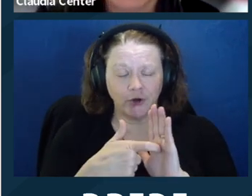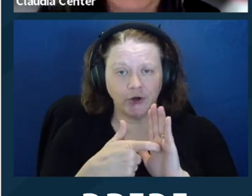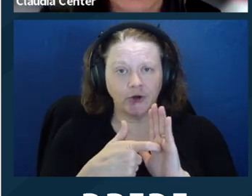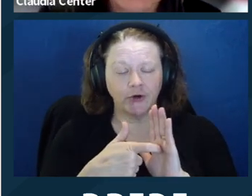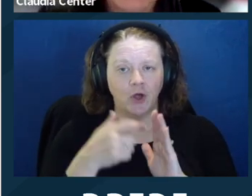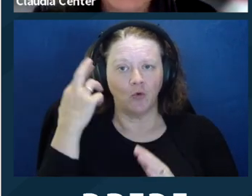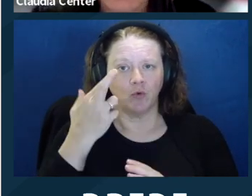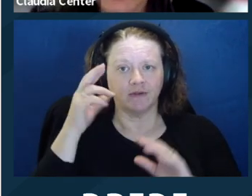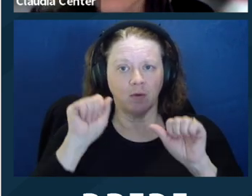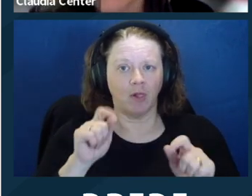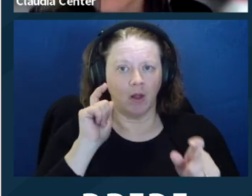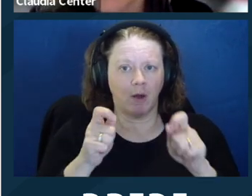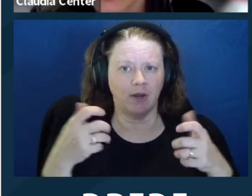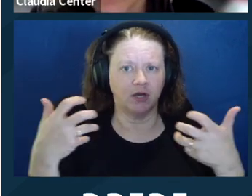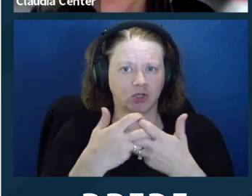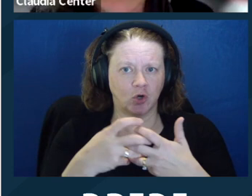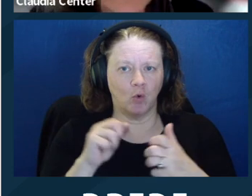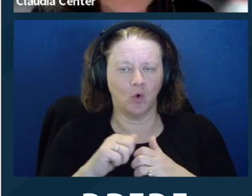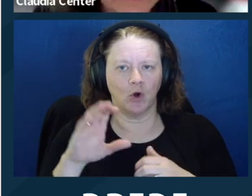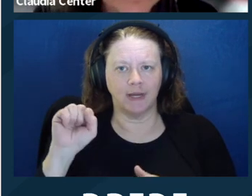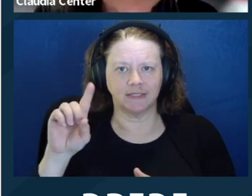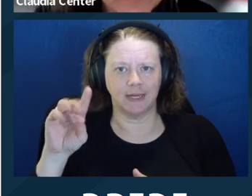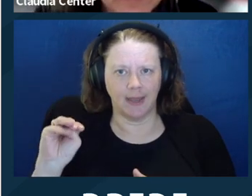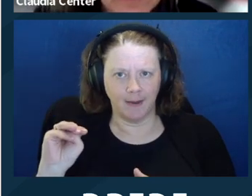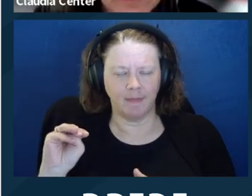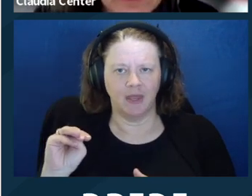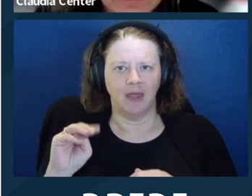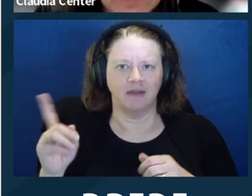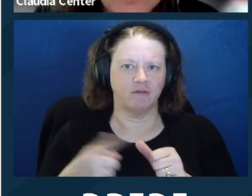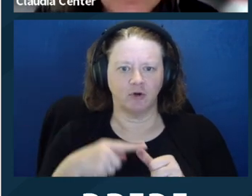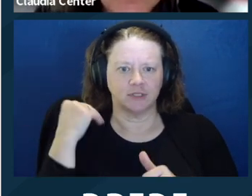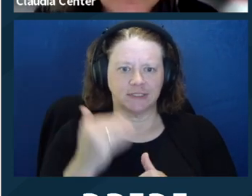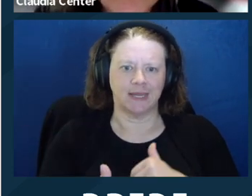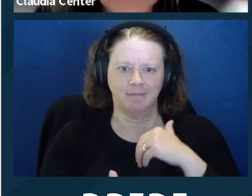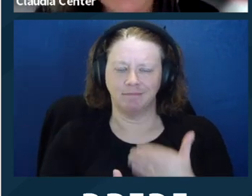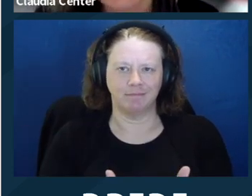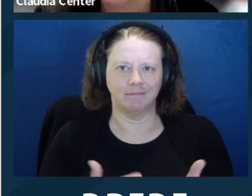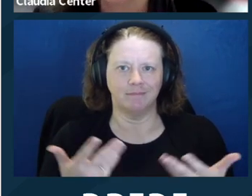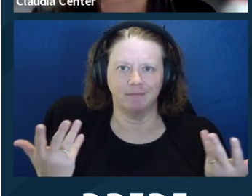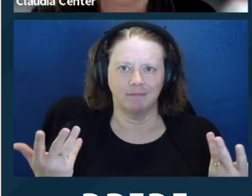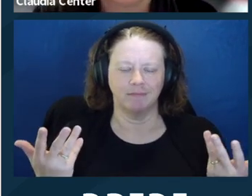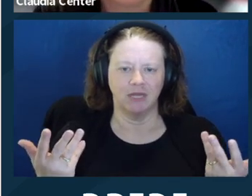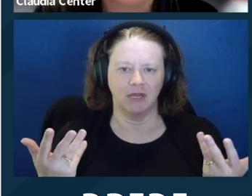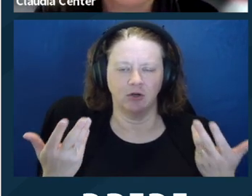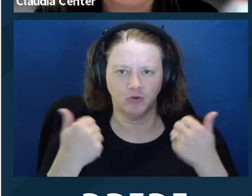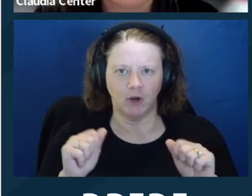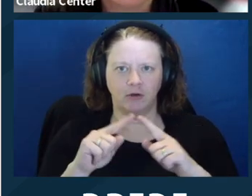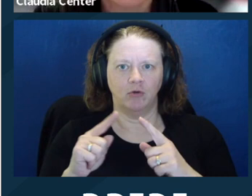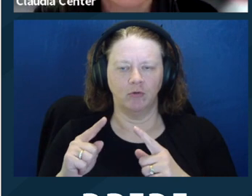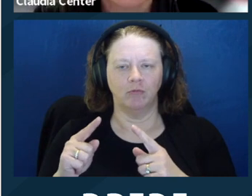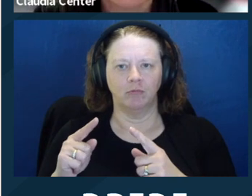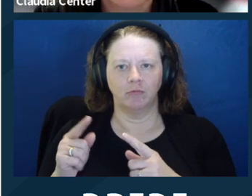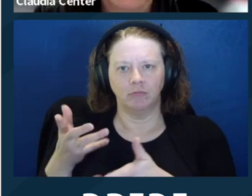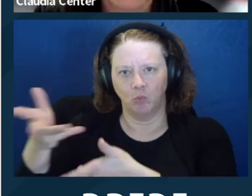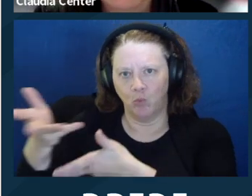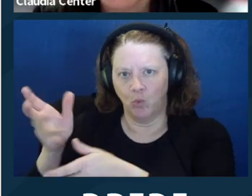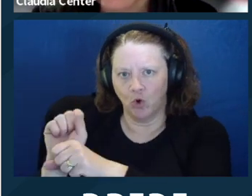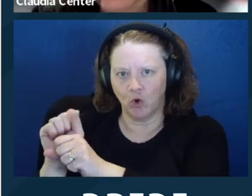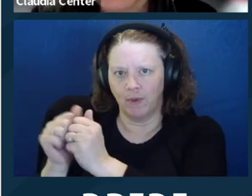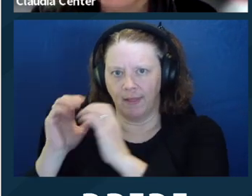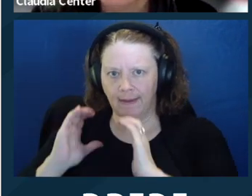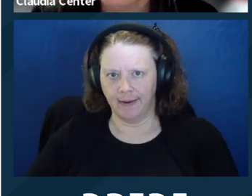to working with a client. Next slide.